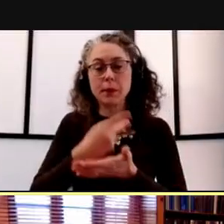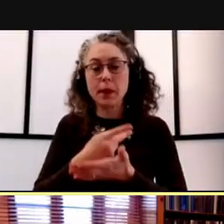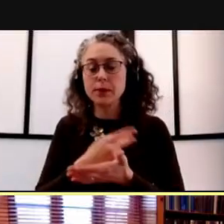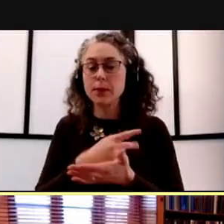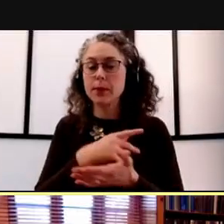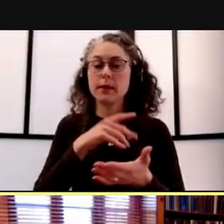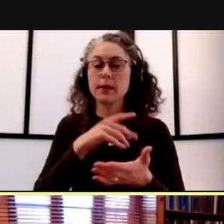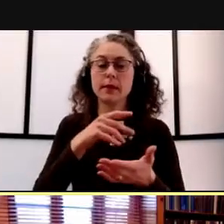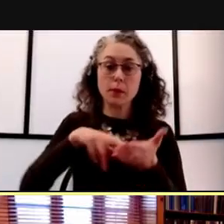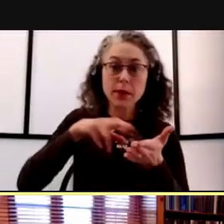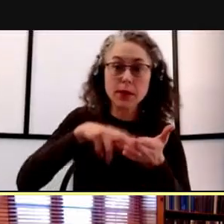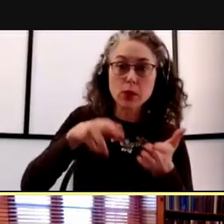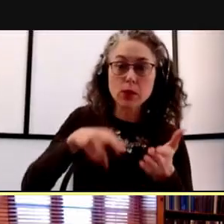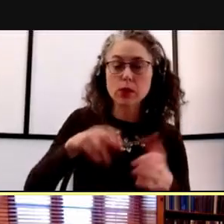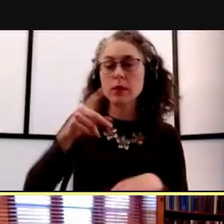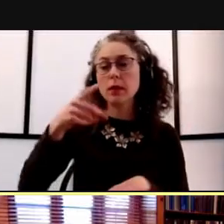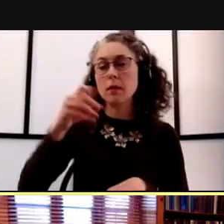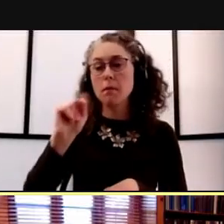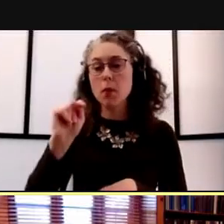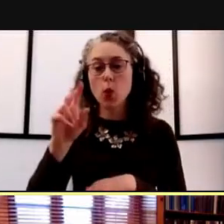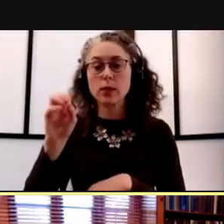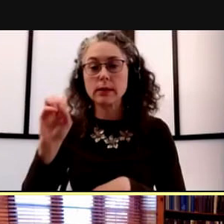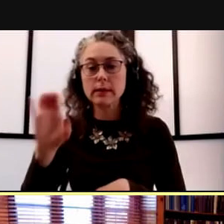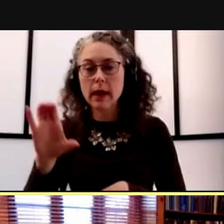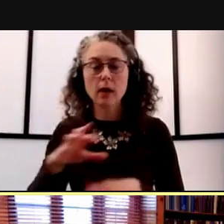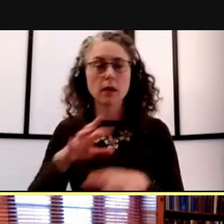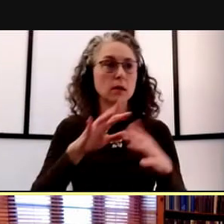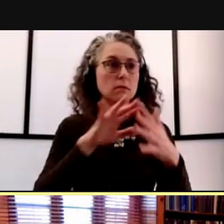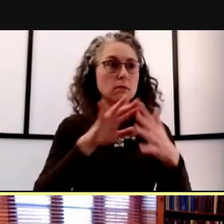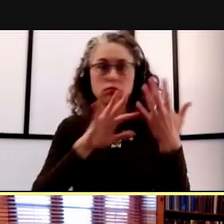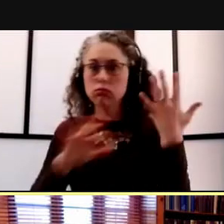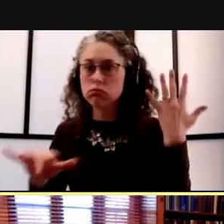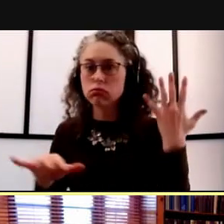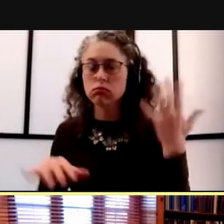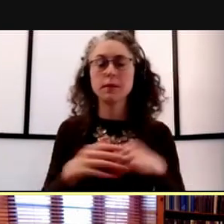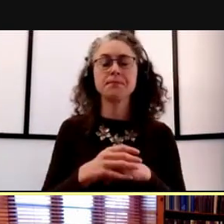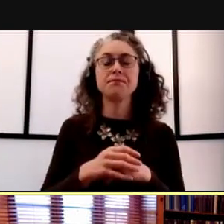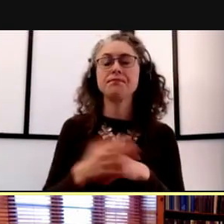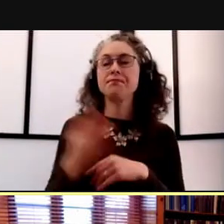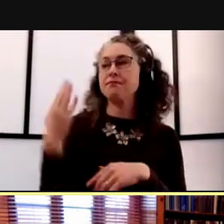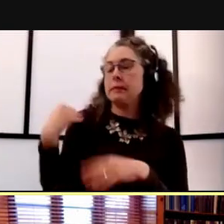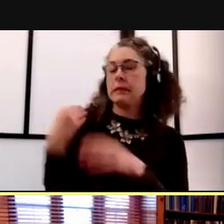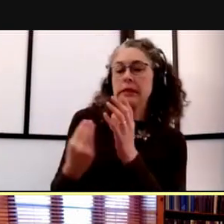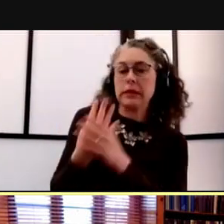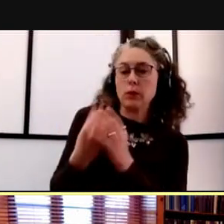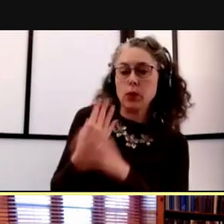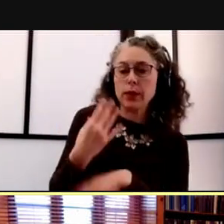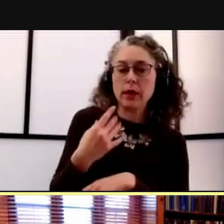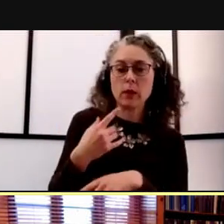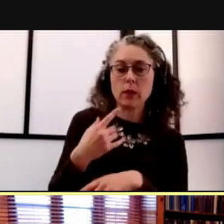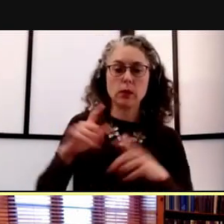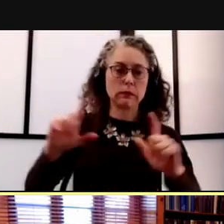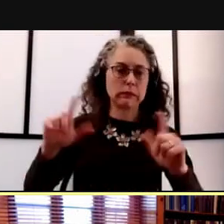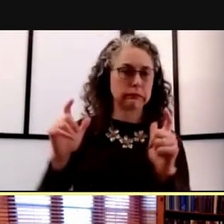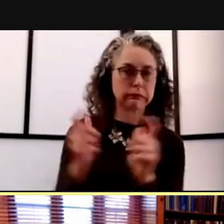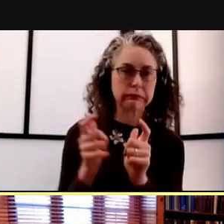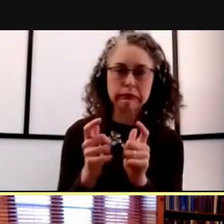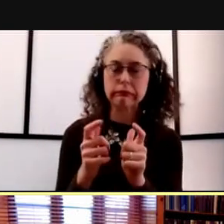and also many, many students working in our labs. Back in the spring time we had a ramped down research activity.